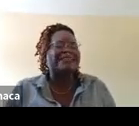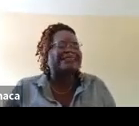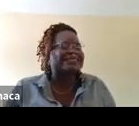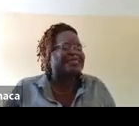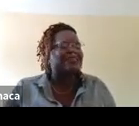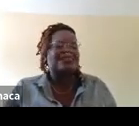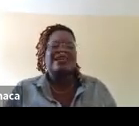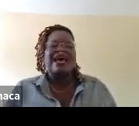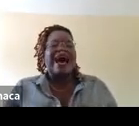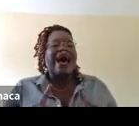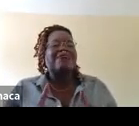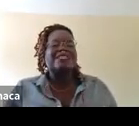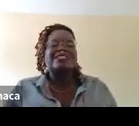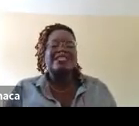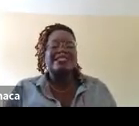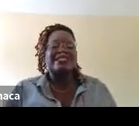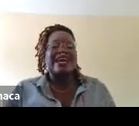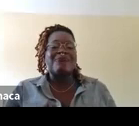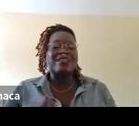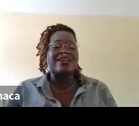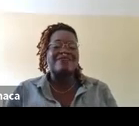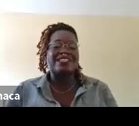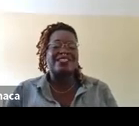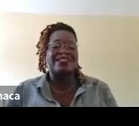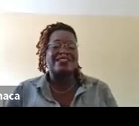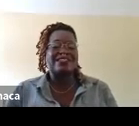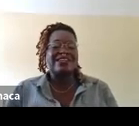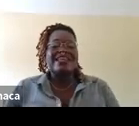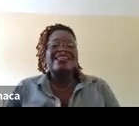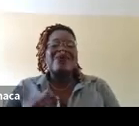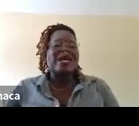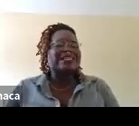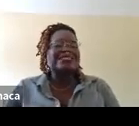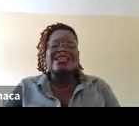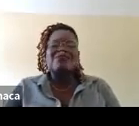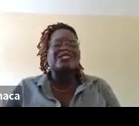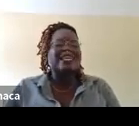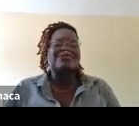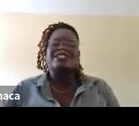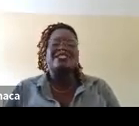And still, I maintain that with conviction that whiteness cannot protect me